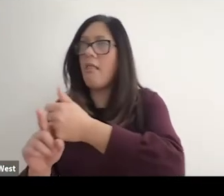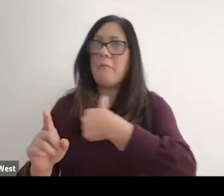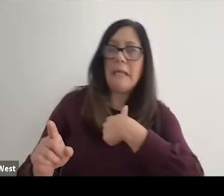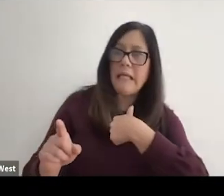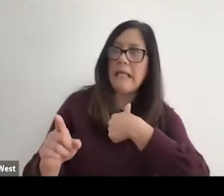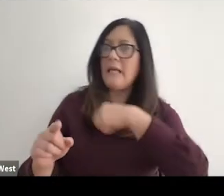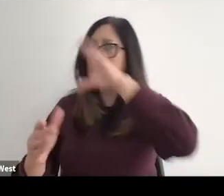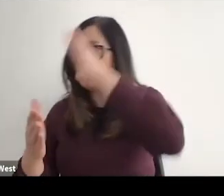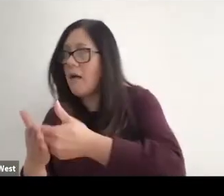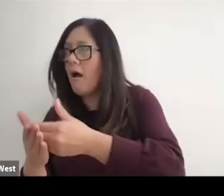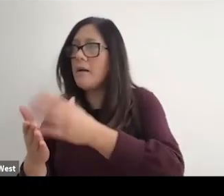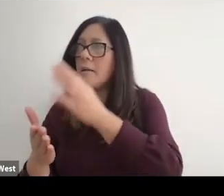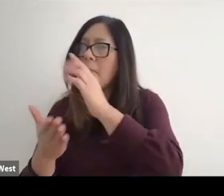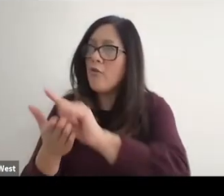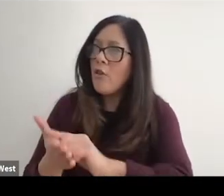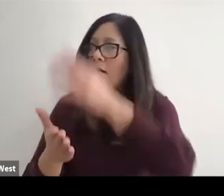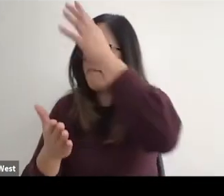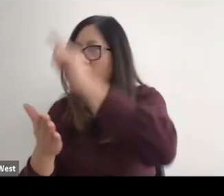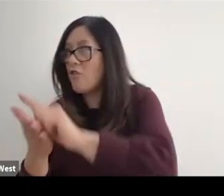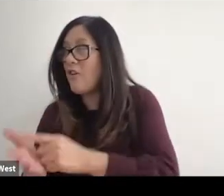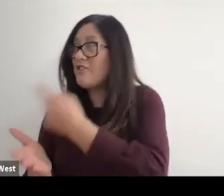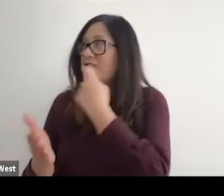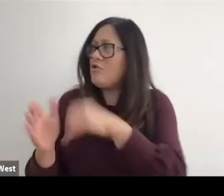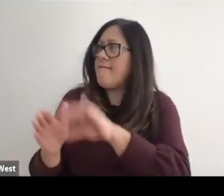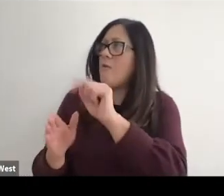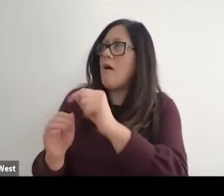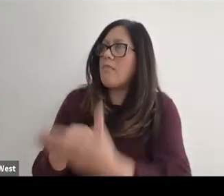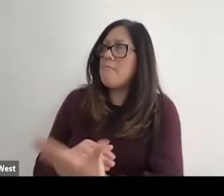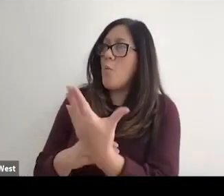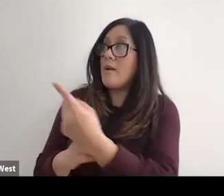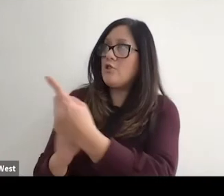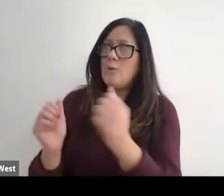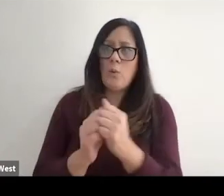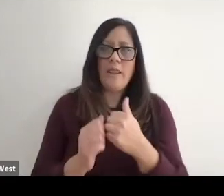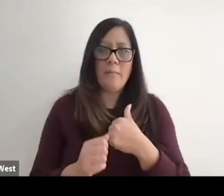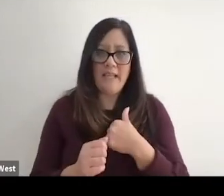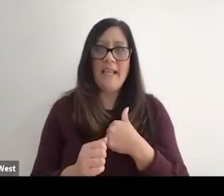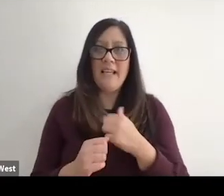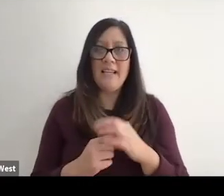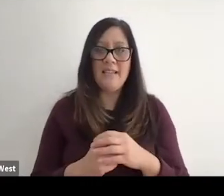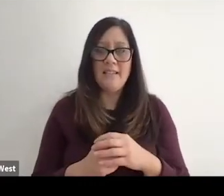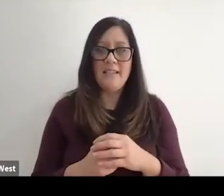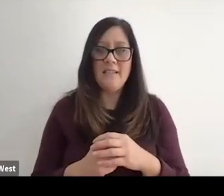her mother-in-law father in law, and she just found out that morning that because she was with me had